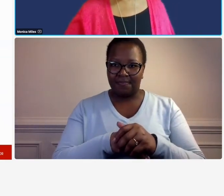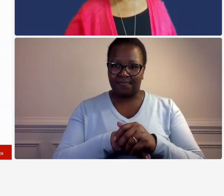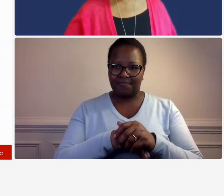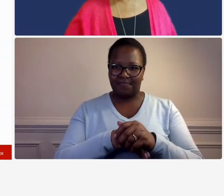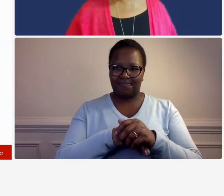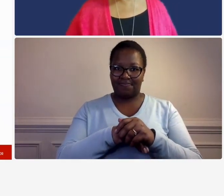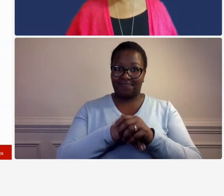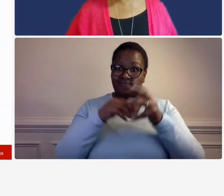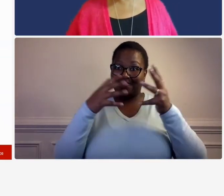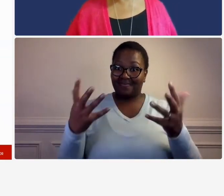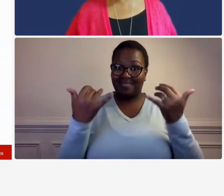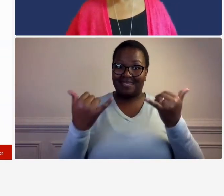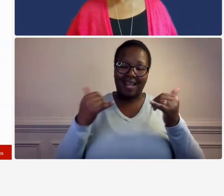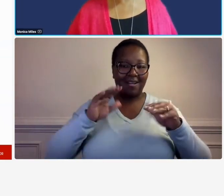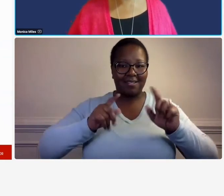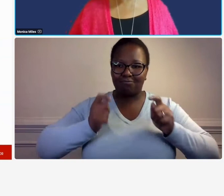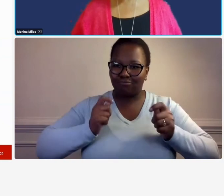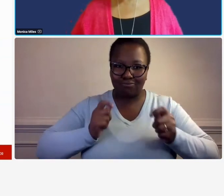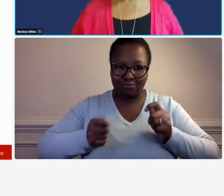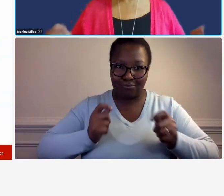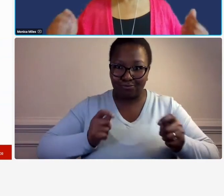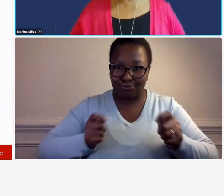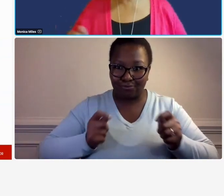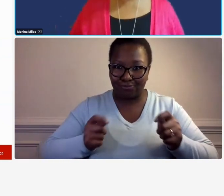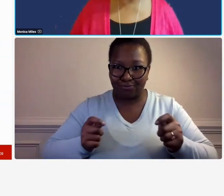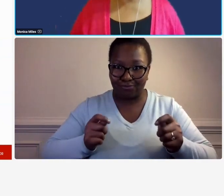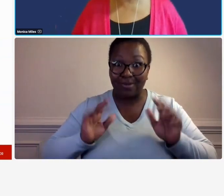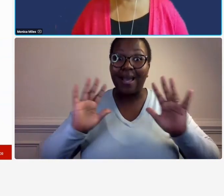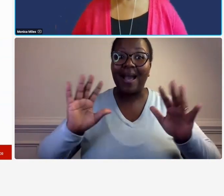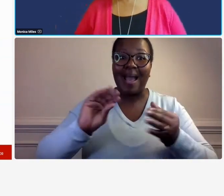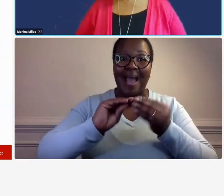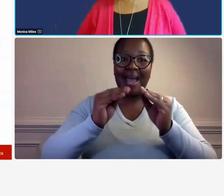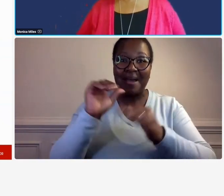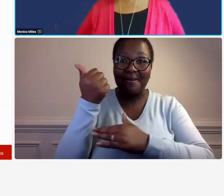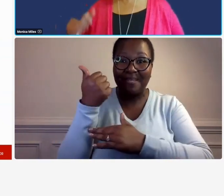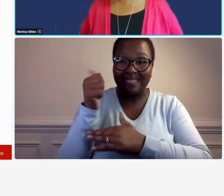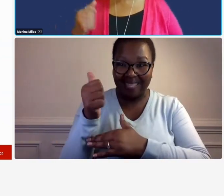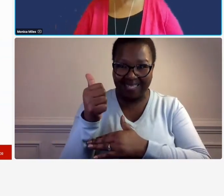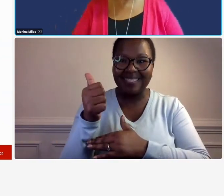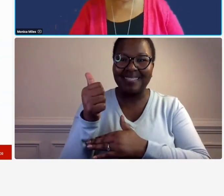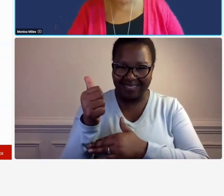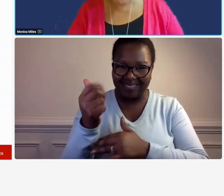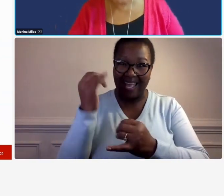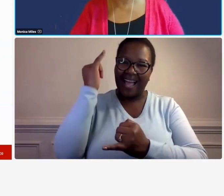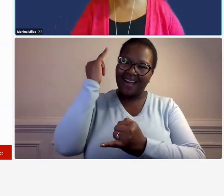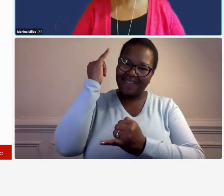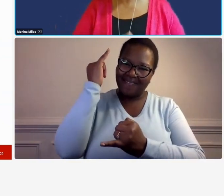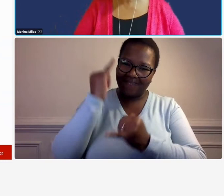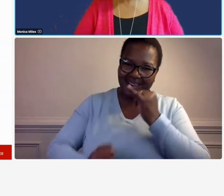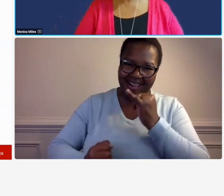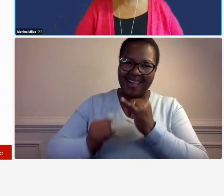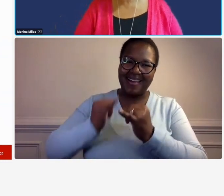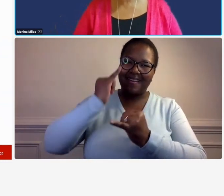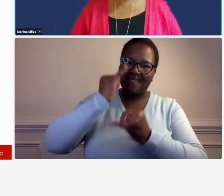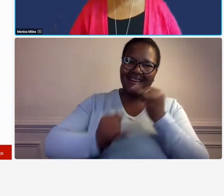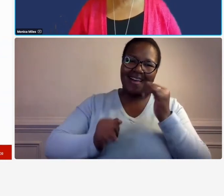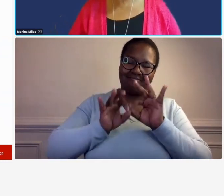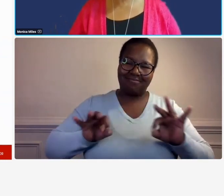we have a drum roll now we're now at number 10. so the final um key component to an adequate